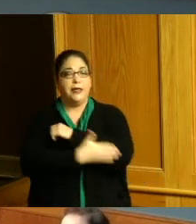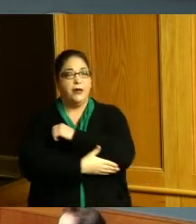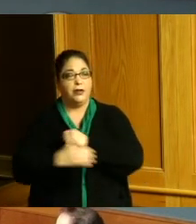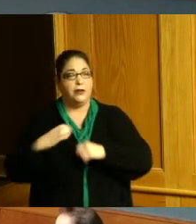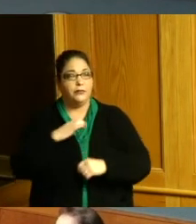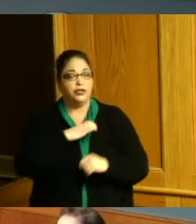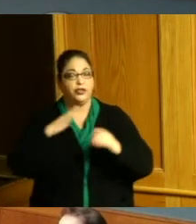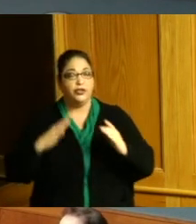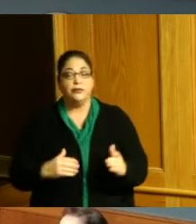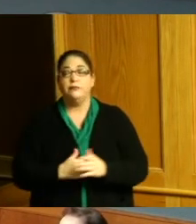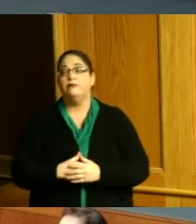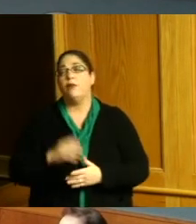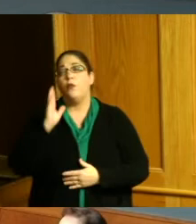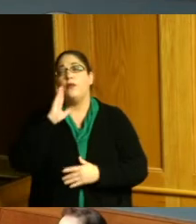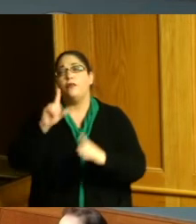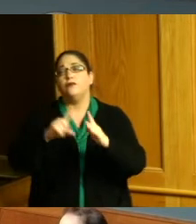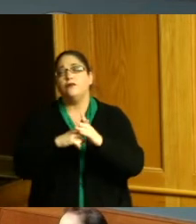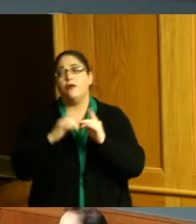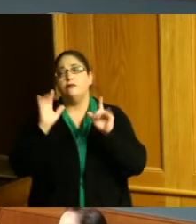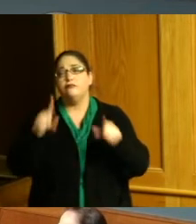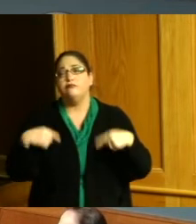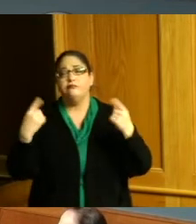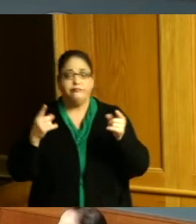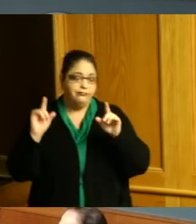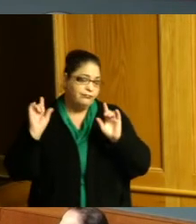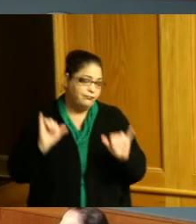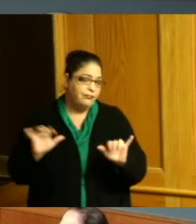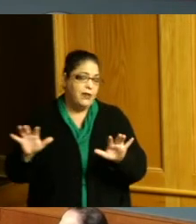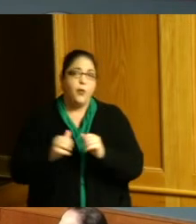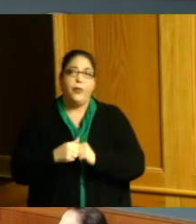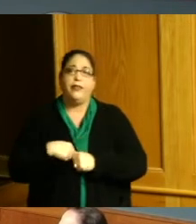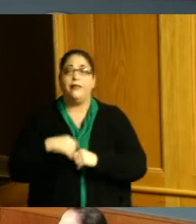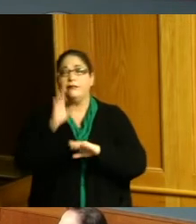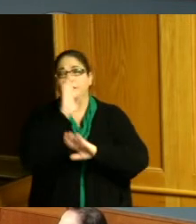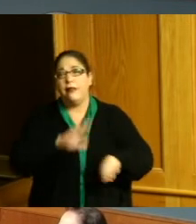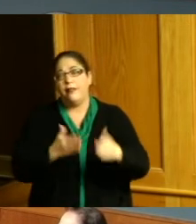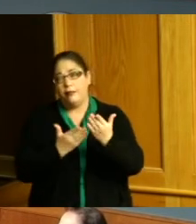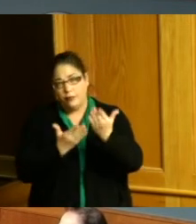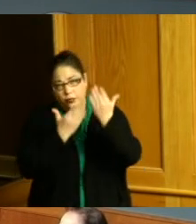out as we always do on our legislative meetings with a silent prayer and then if you could please